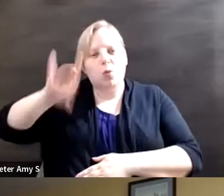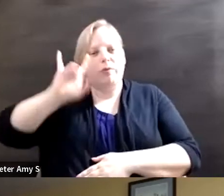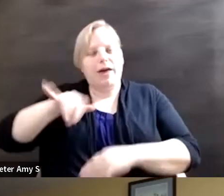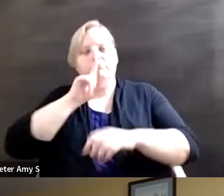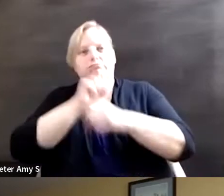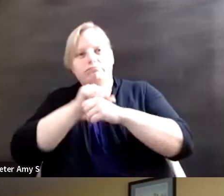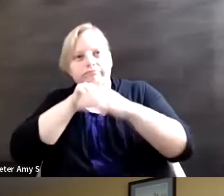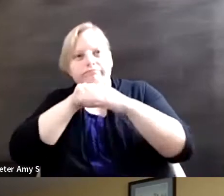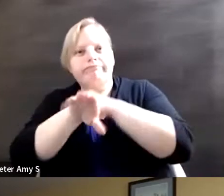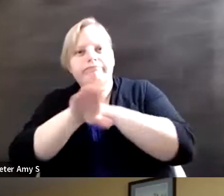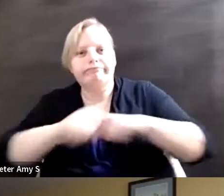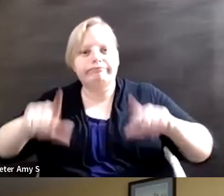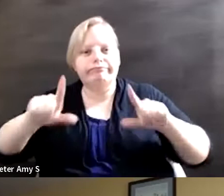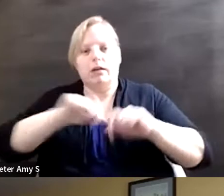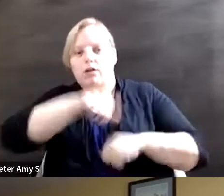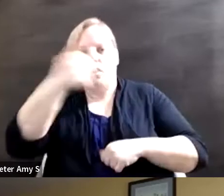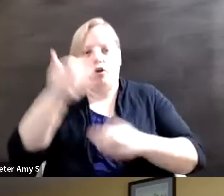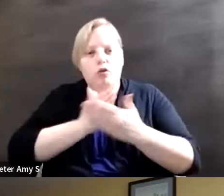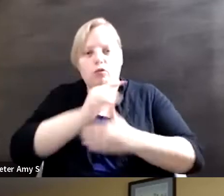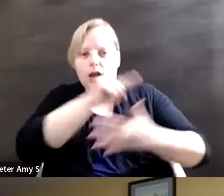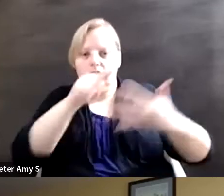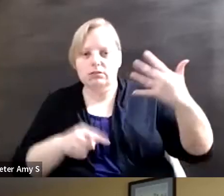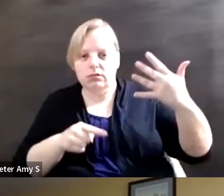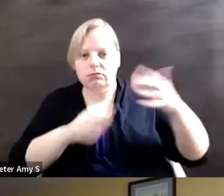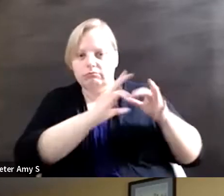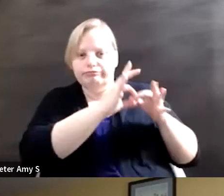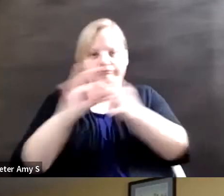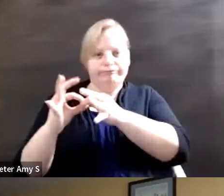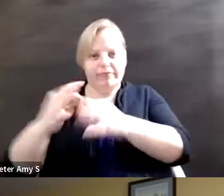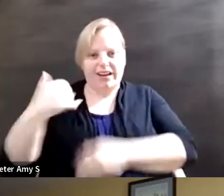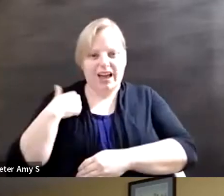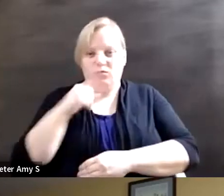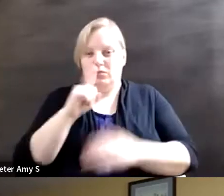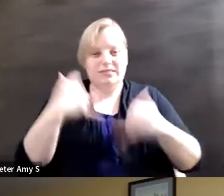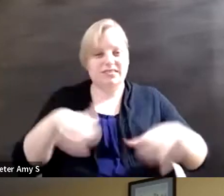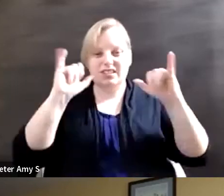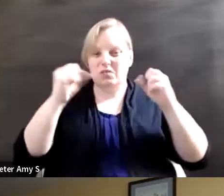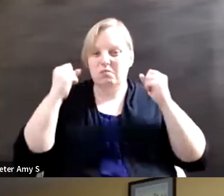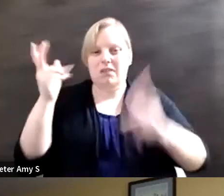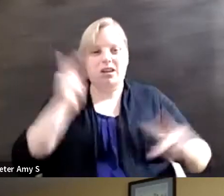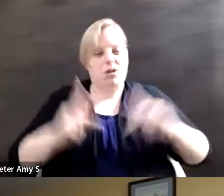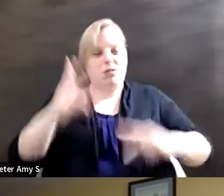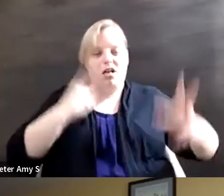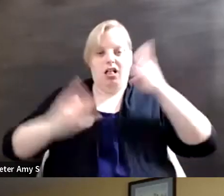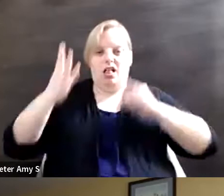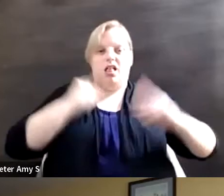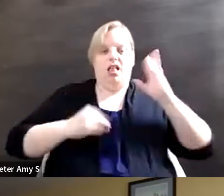rights and it's an outrage that still many people are disenfranchised. As we saw with the